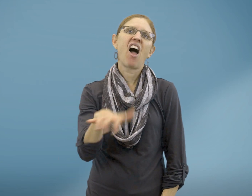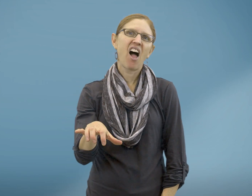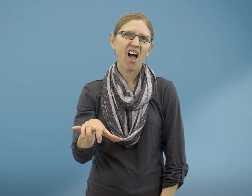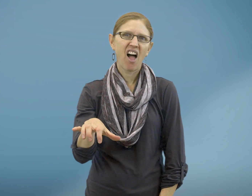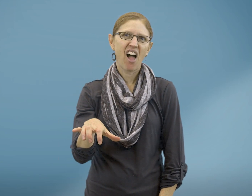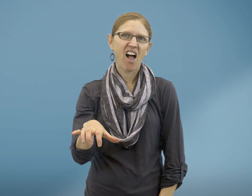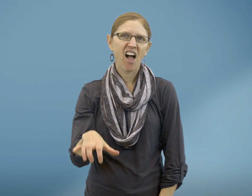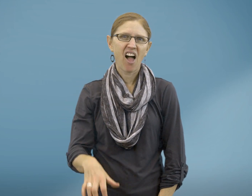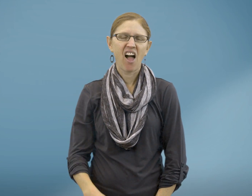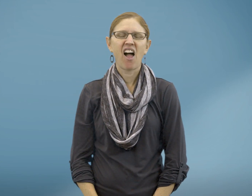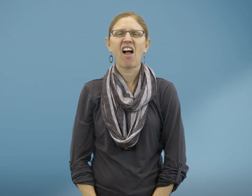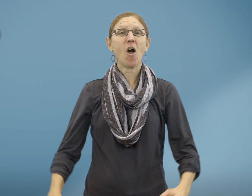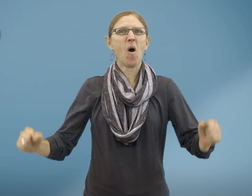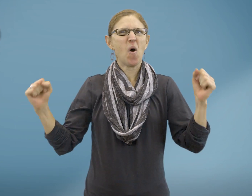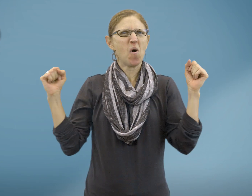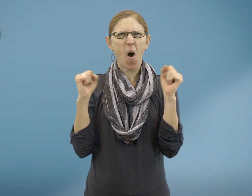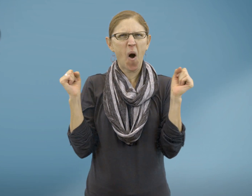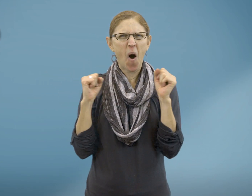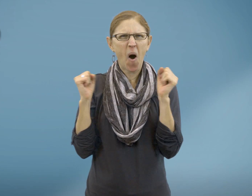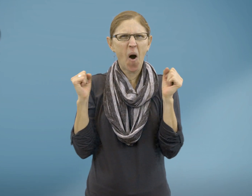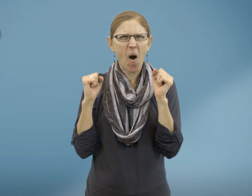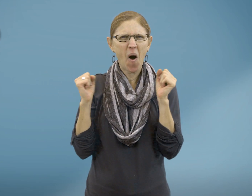Hot Cold